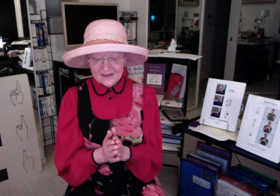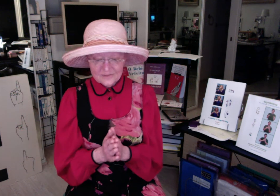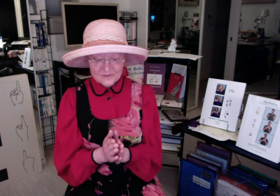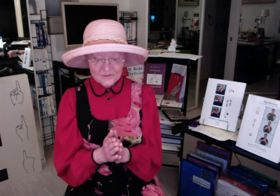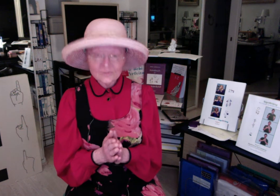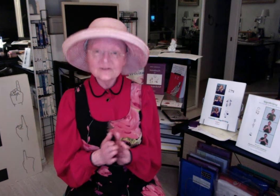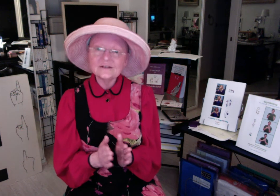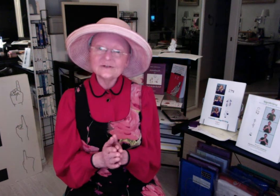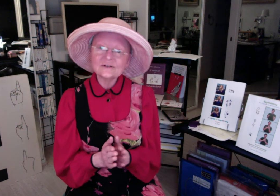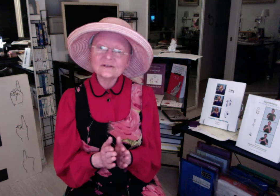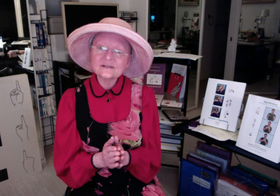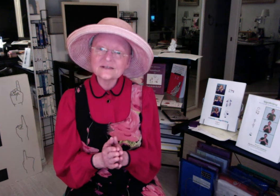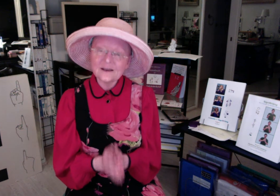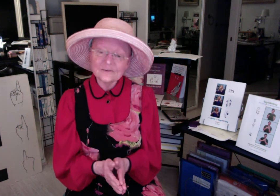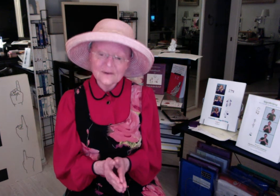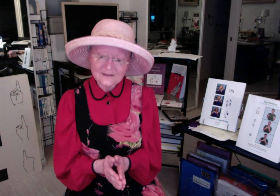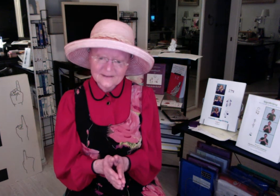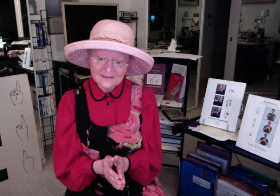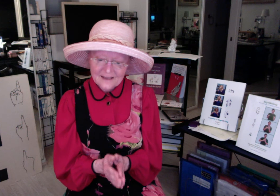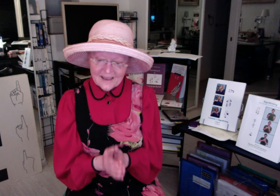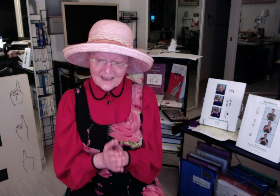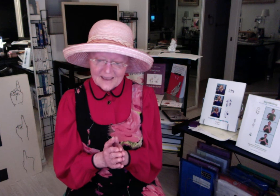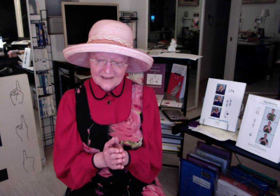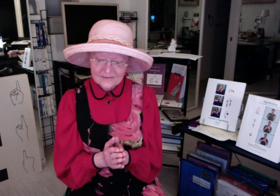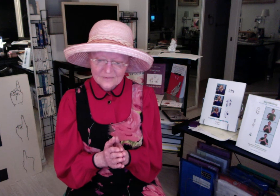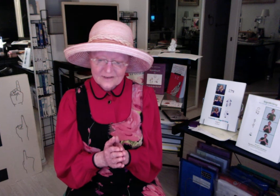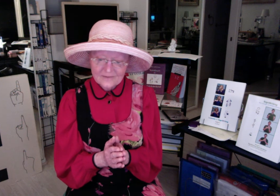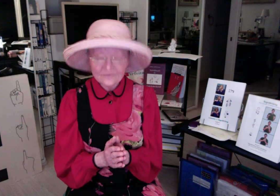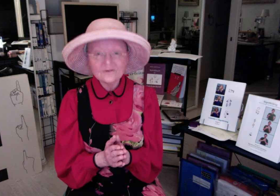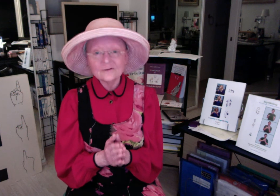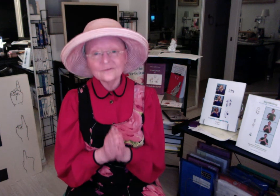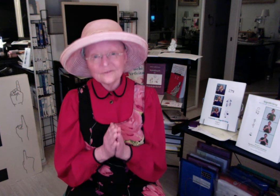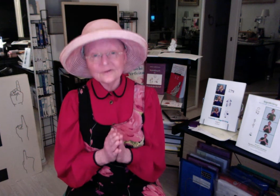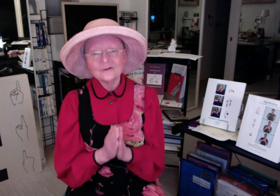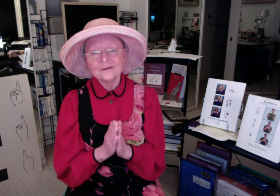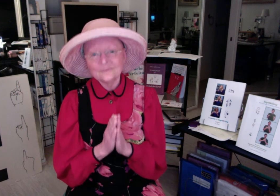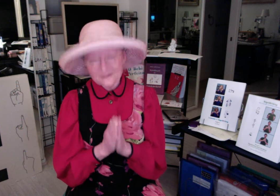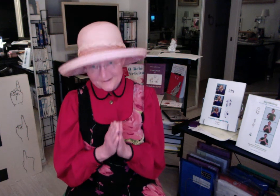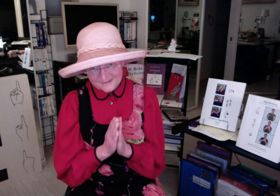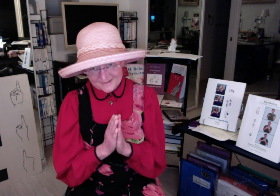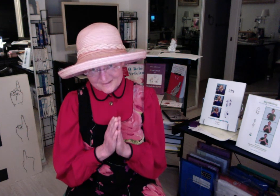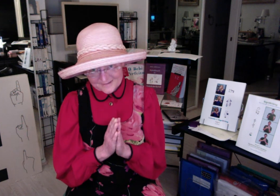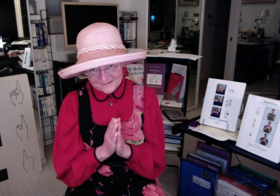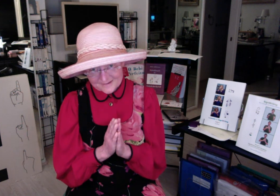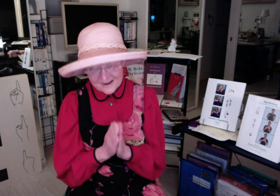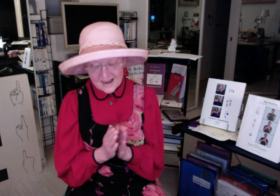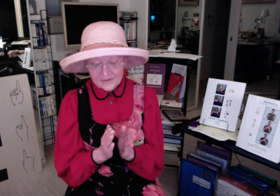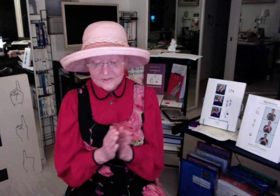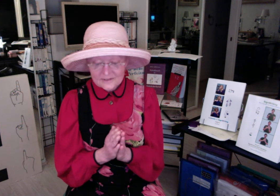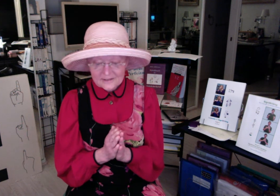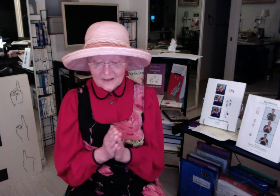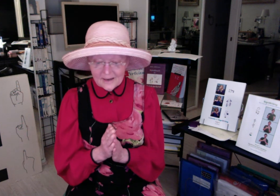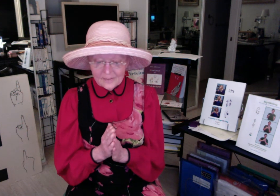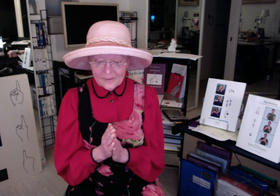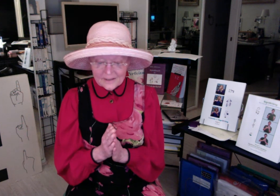is going to be teaching SignWriting and we feel very blessed. You see, back in